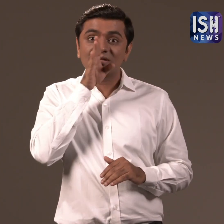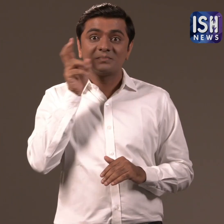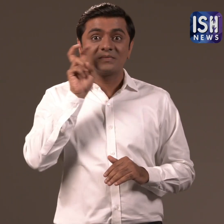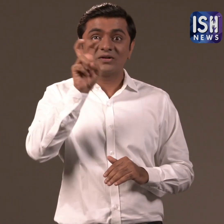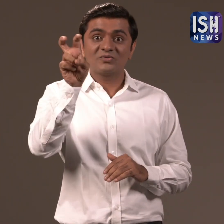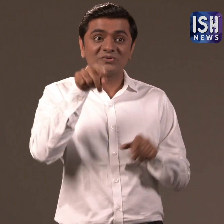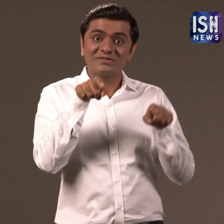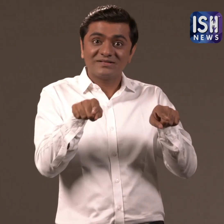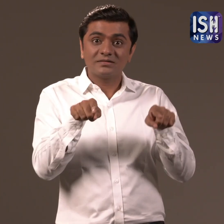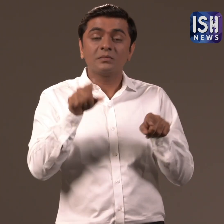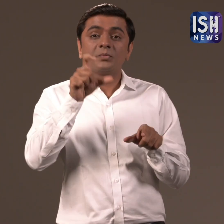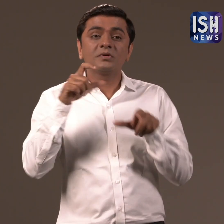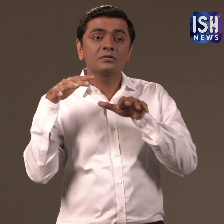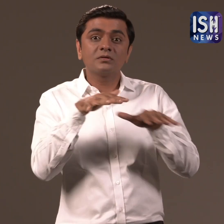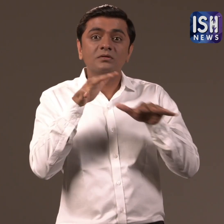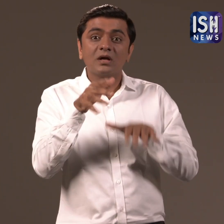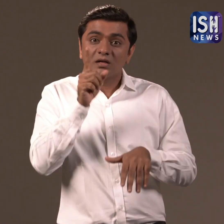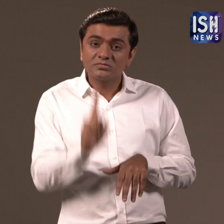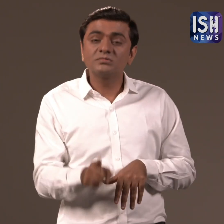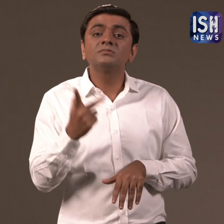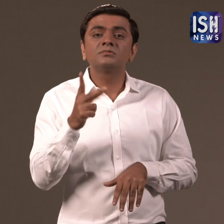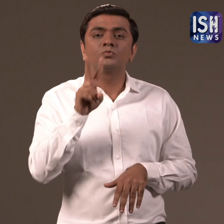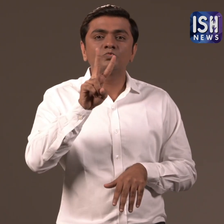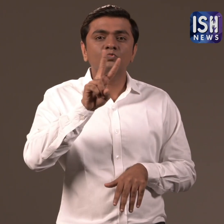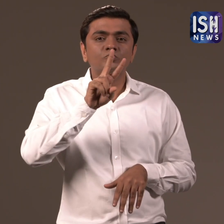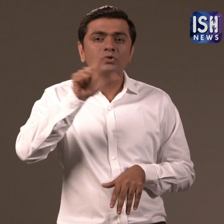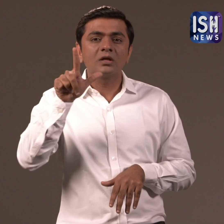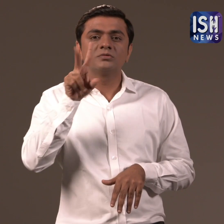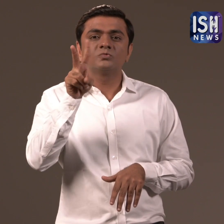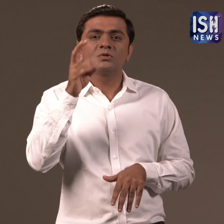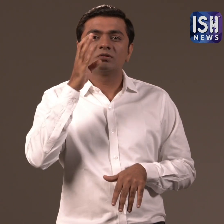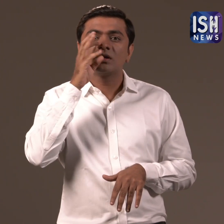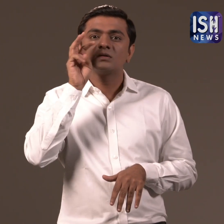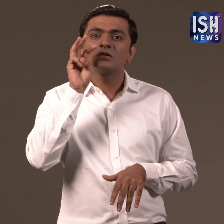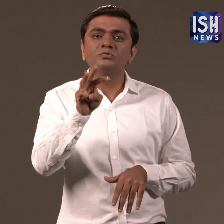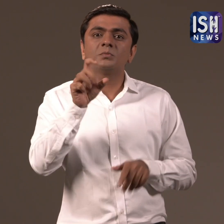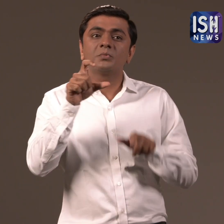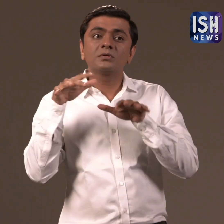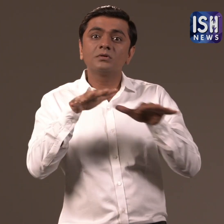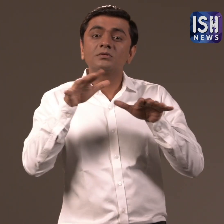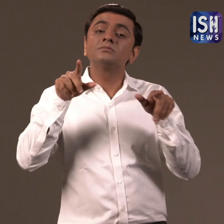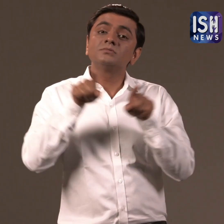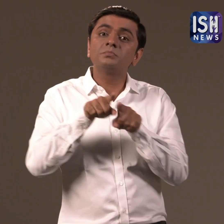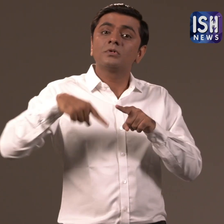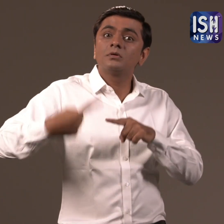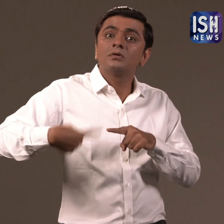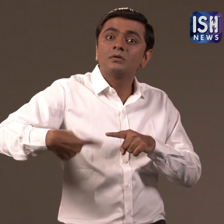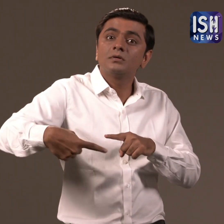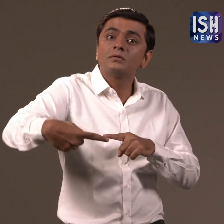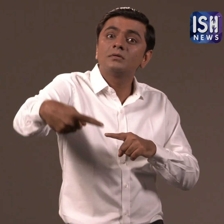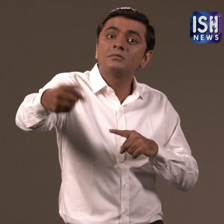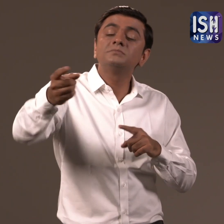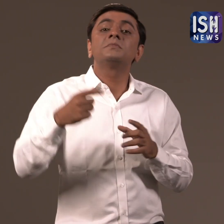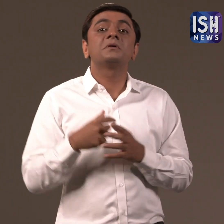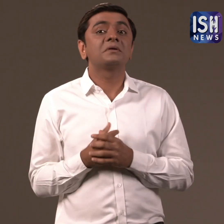These metro trains will carry 2.29 lakh commuters daily.